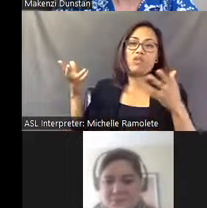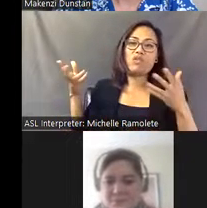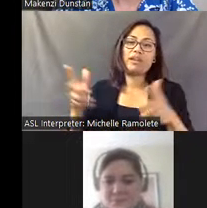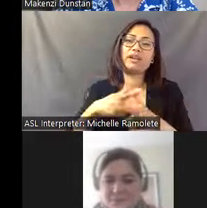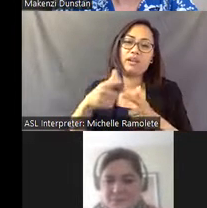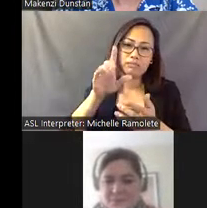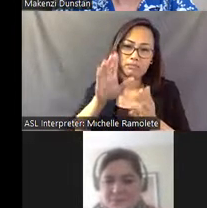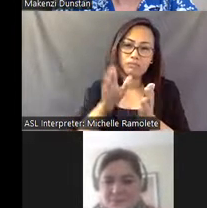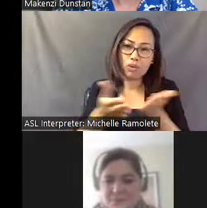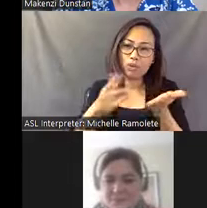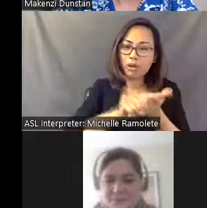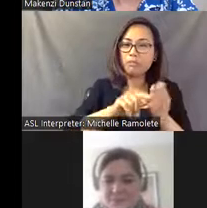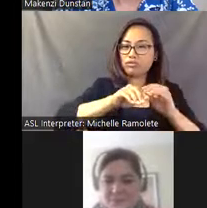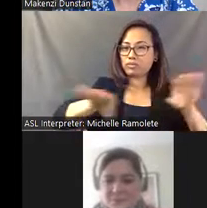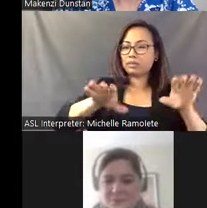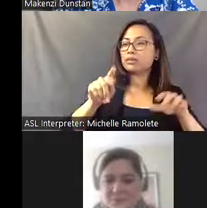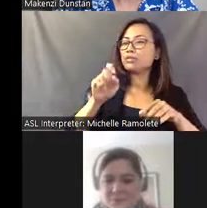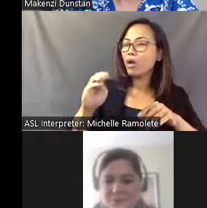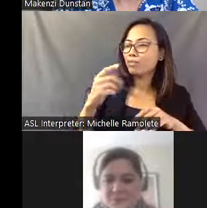And then Tom just released a new memoir. I wish I had it here.